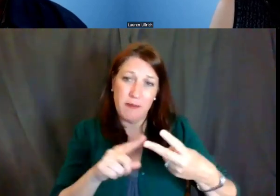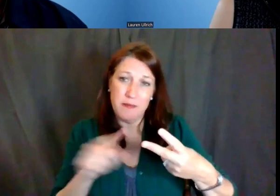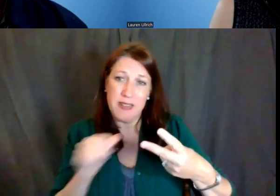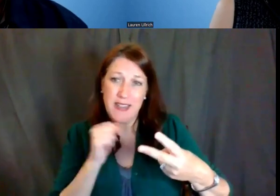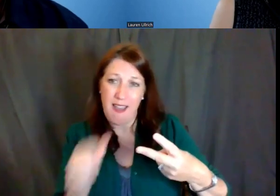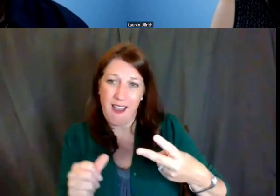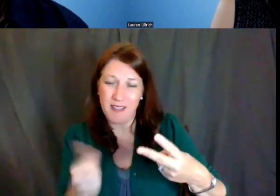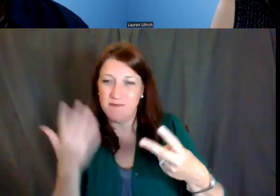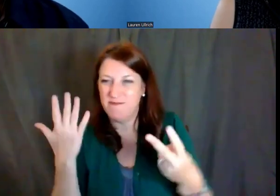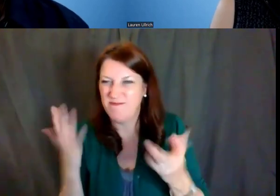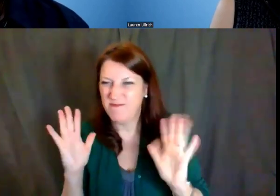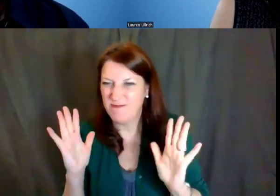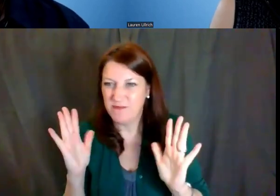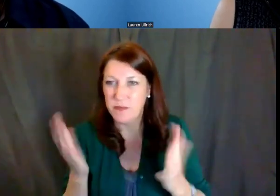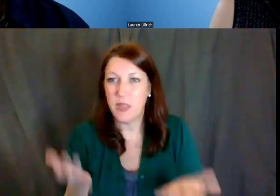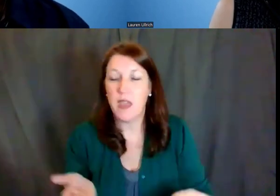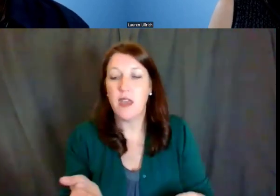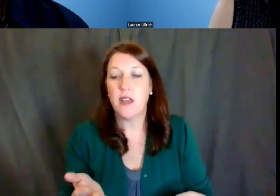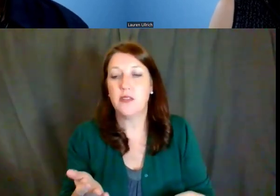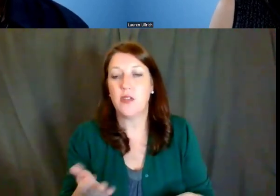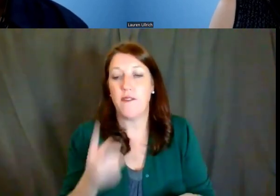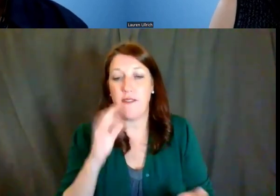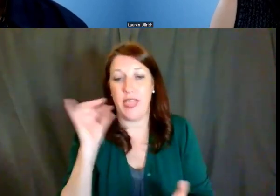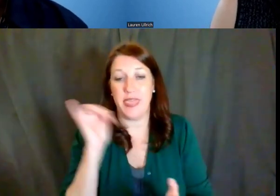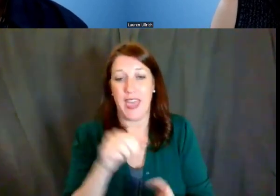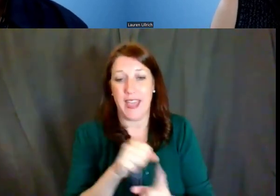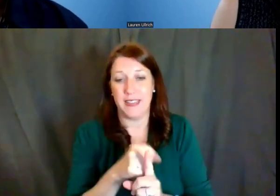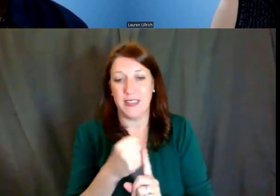And in that case, it's really up to you,